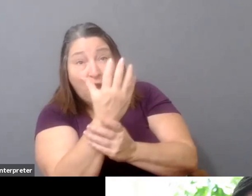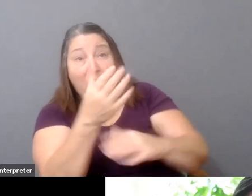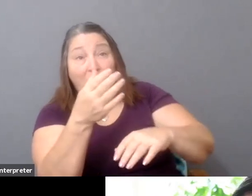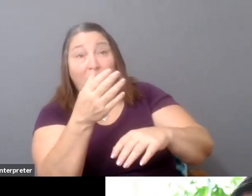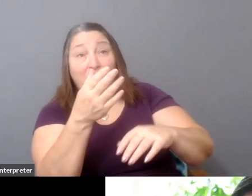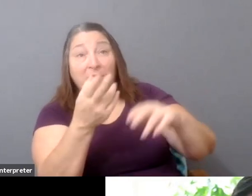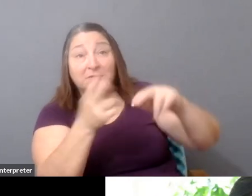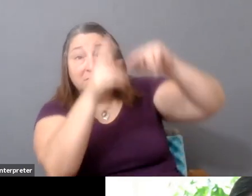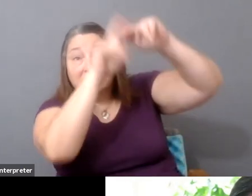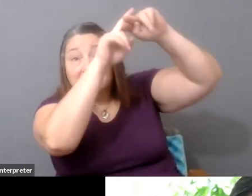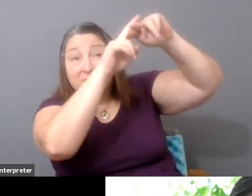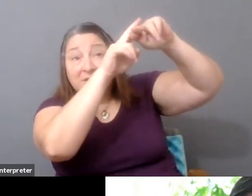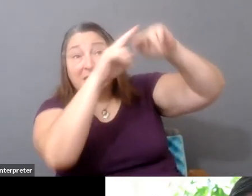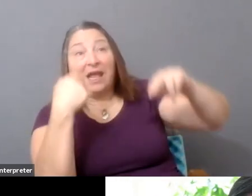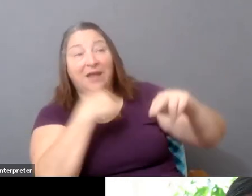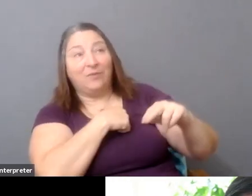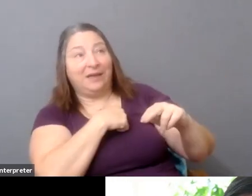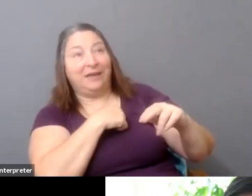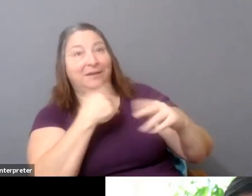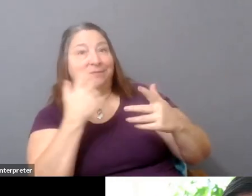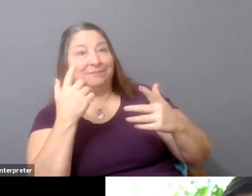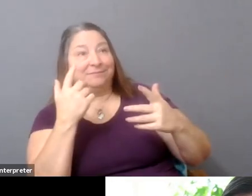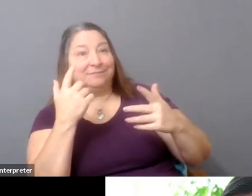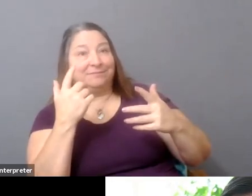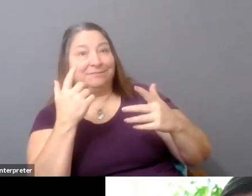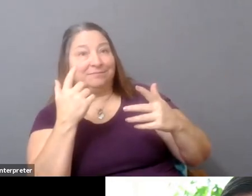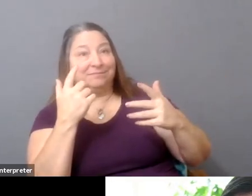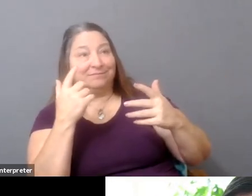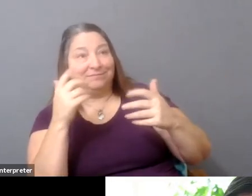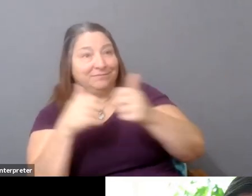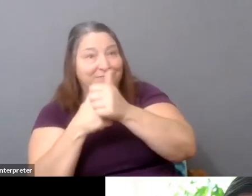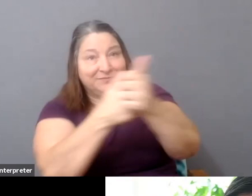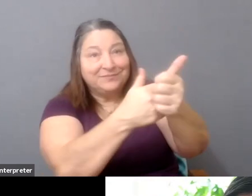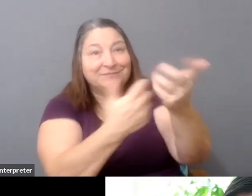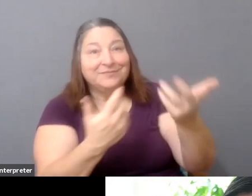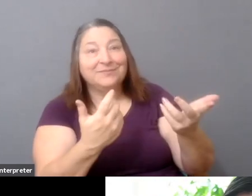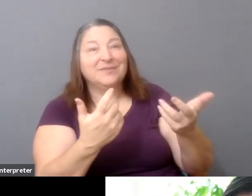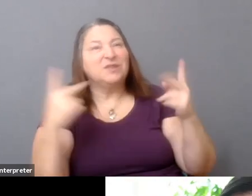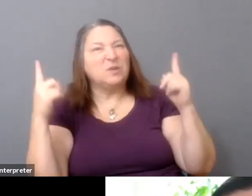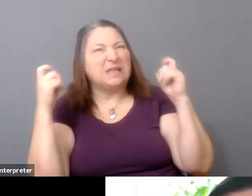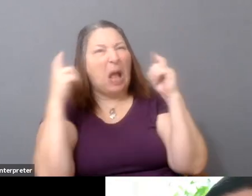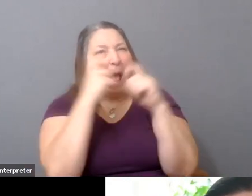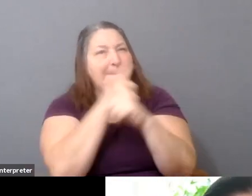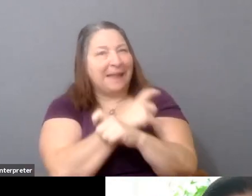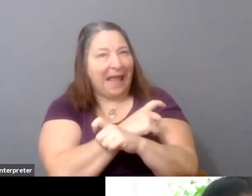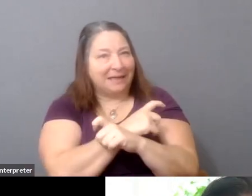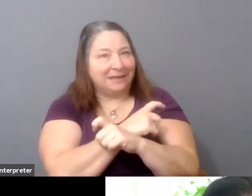interests whenever we can. And so it's a very, very complicated scenario. You know, I think the byproduct of this